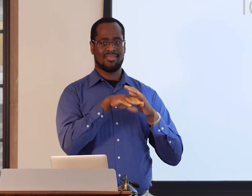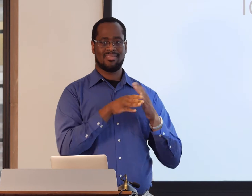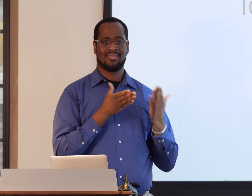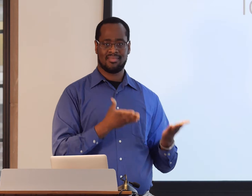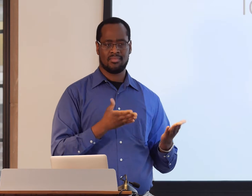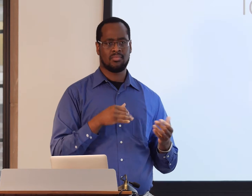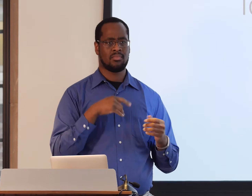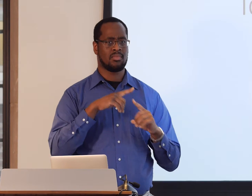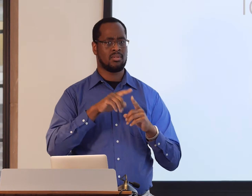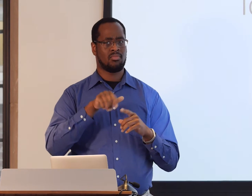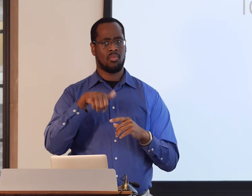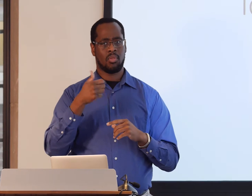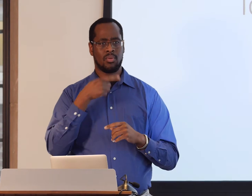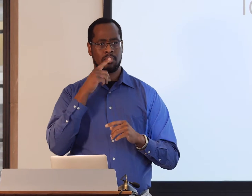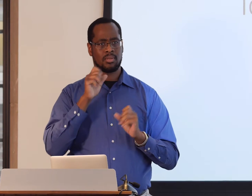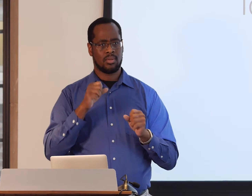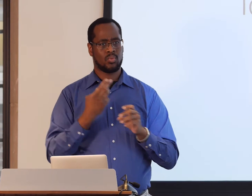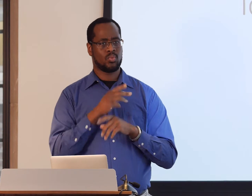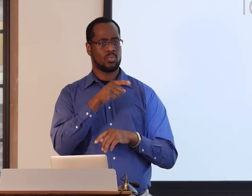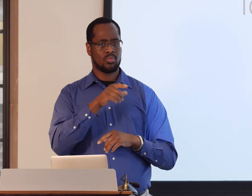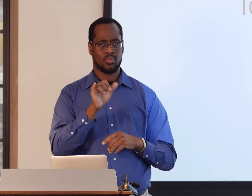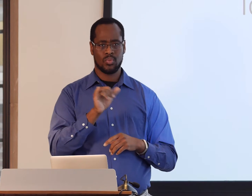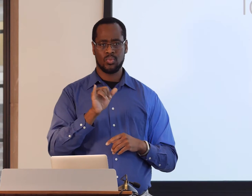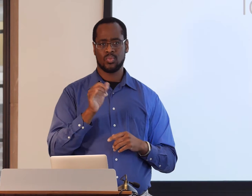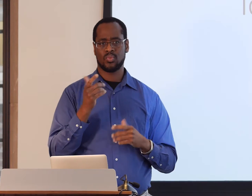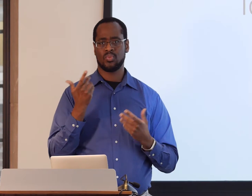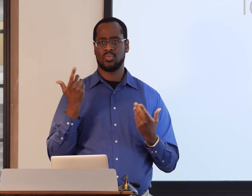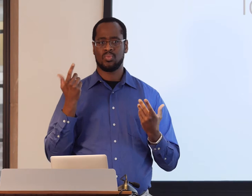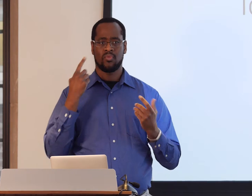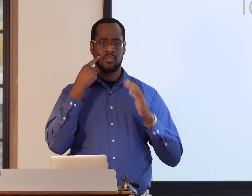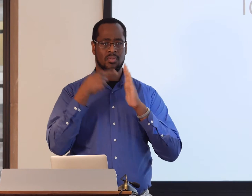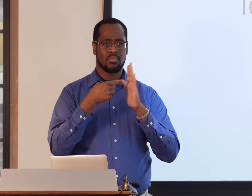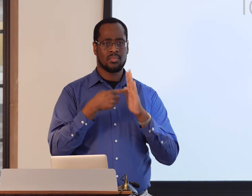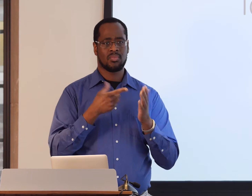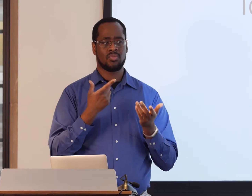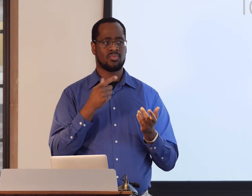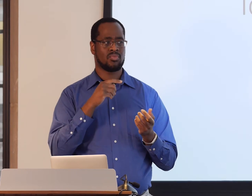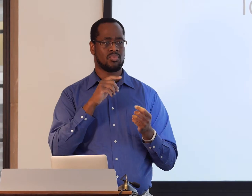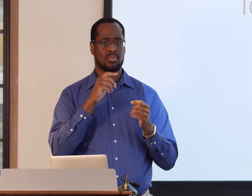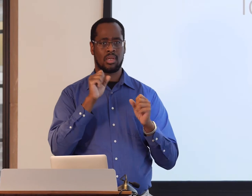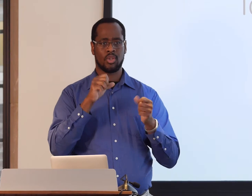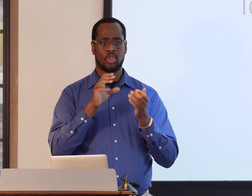For example, closed-captioning. That's a really great way for people to have access to information, but there are hearing people who use